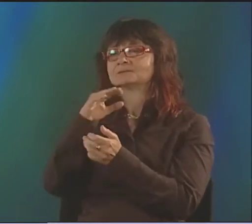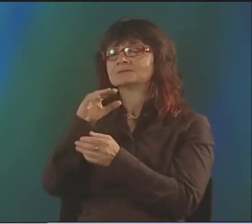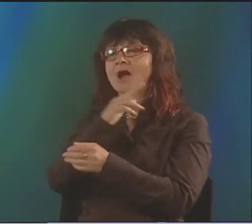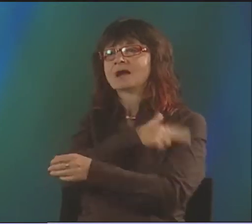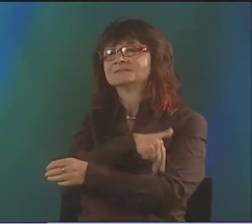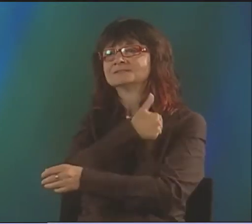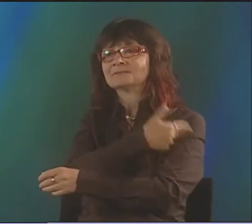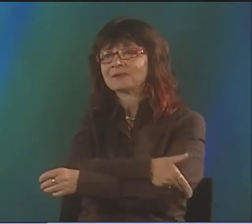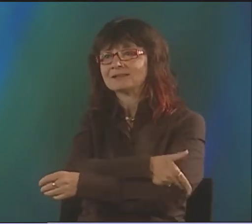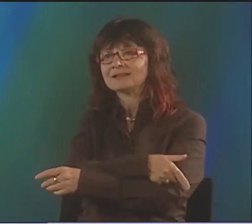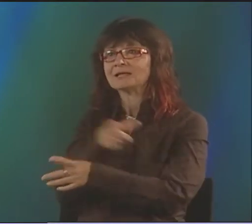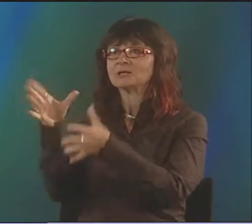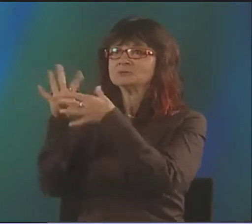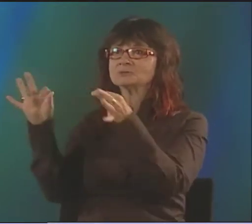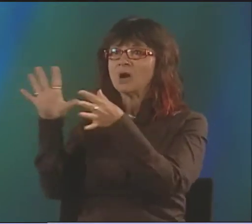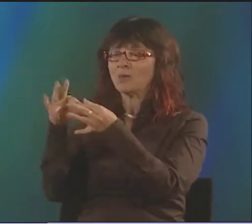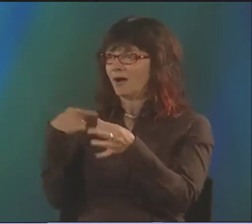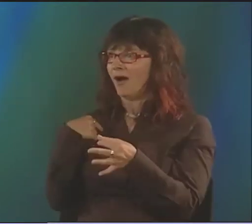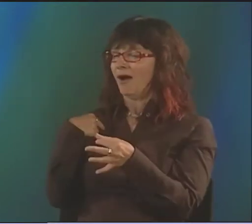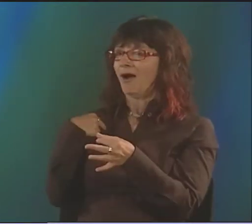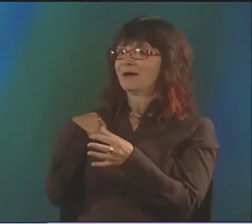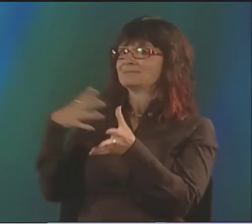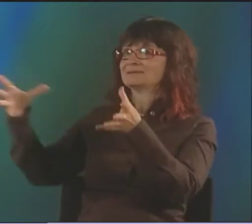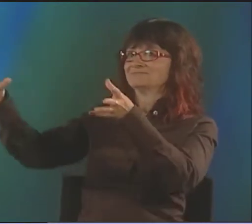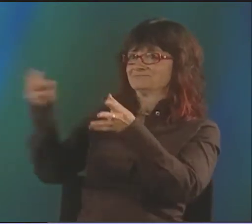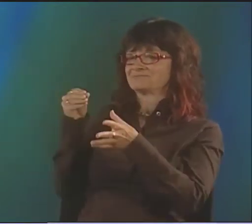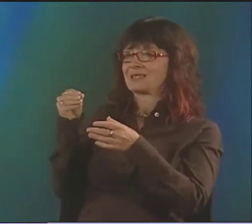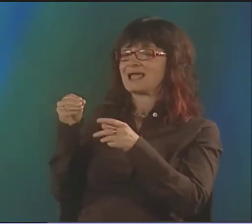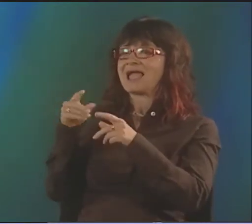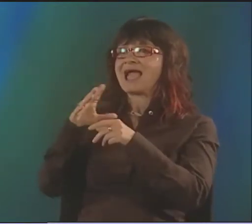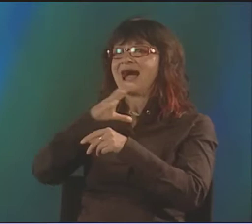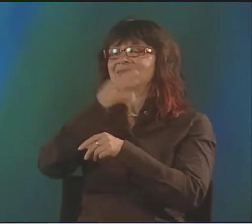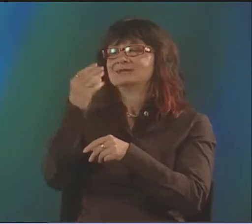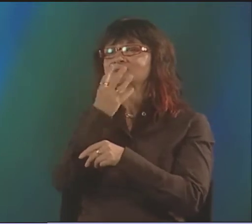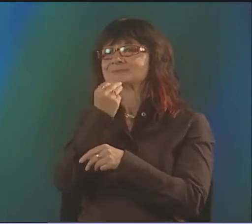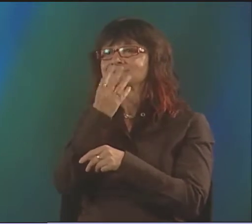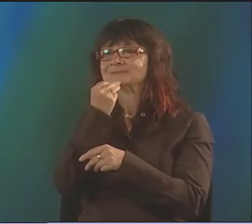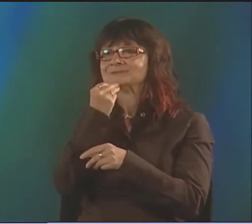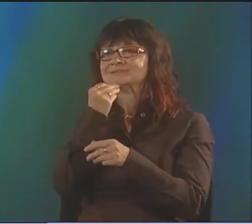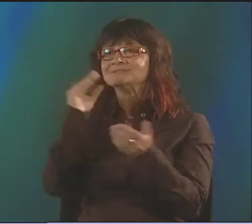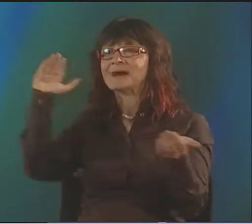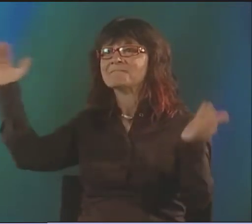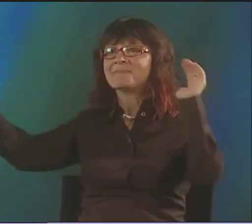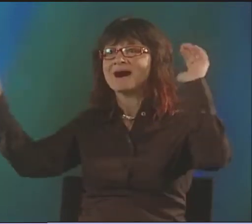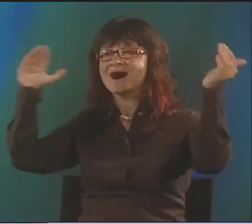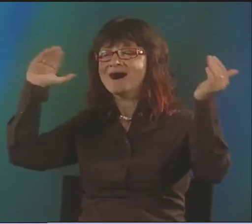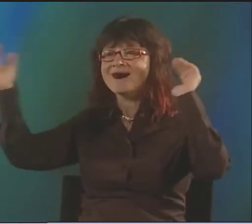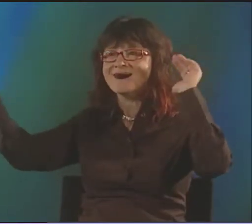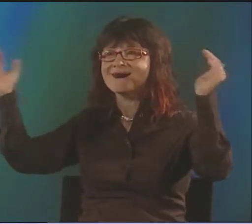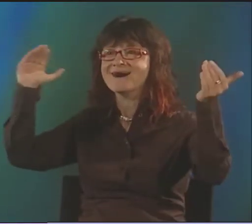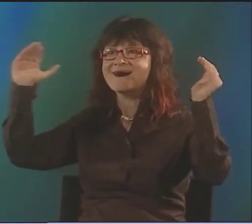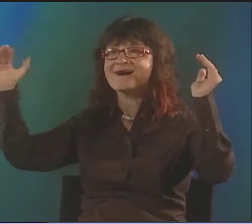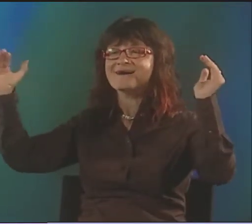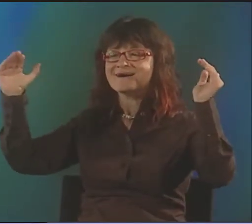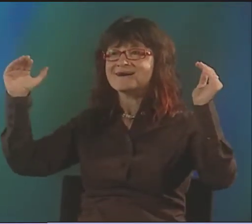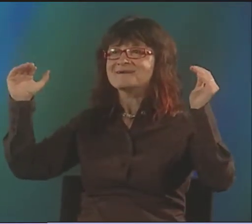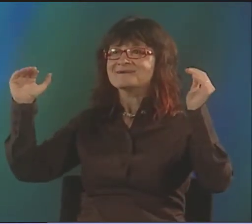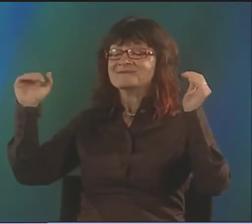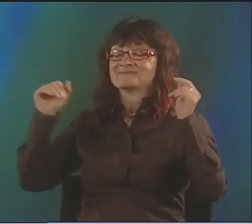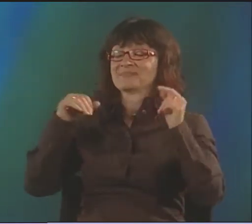I'M THINKING JIM WAS INVOLVED IN THIS. ANYWAY, ONE OF THEM WAS WORKING IN A MENTAL HOSPITAL. AND HE TOLD ME THIS STORY, AND I TOOK THAT STORY